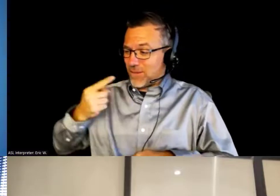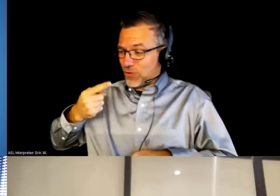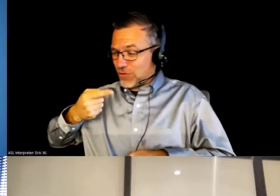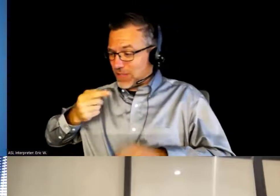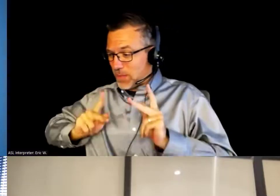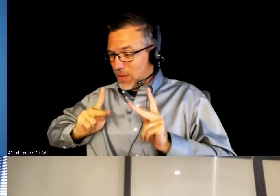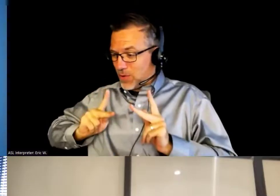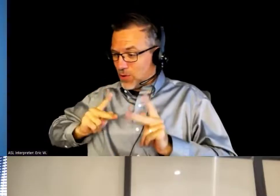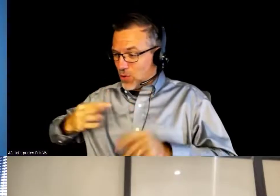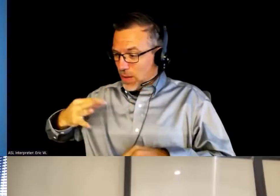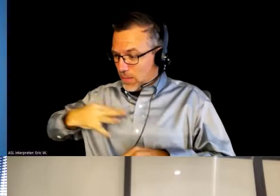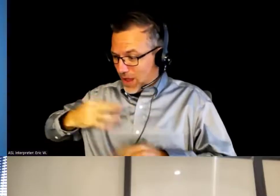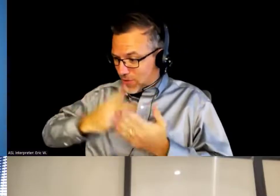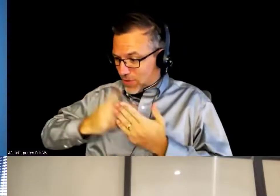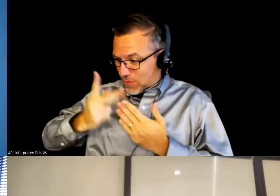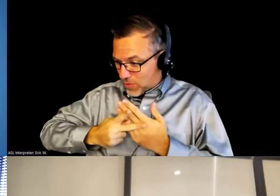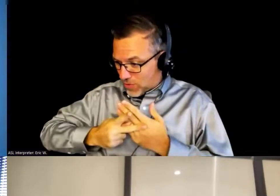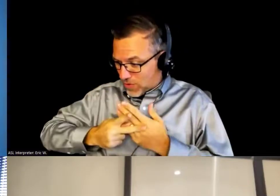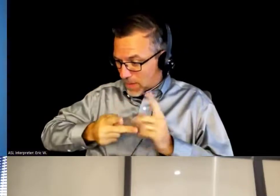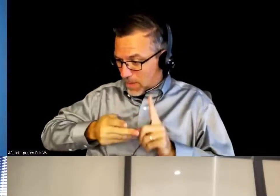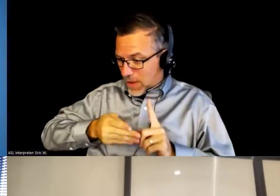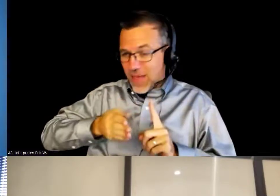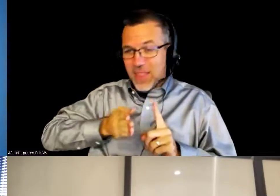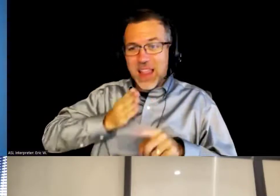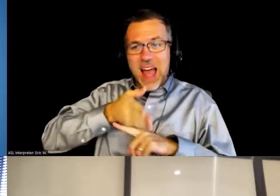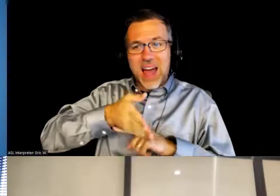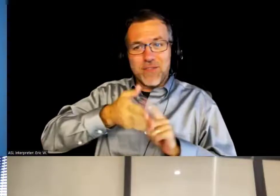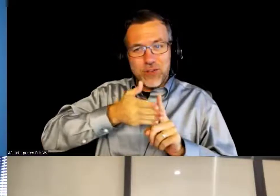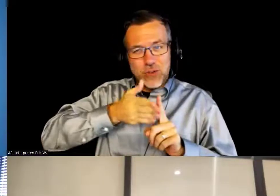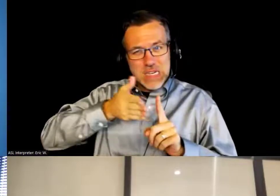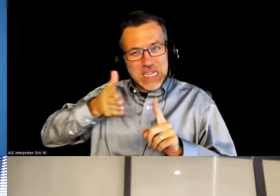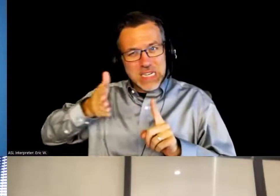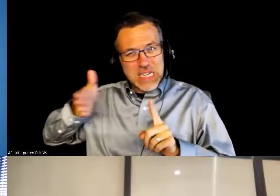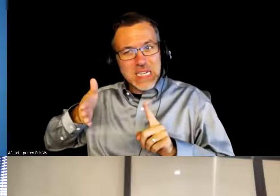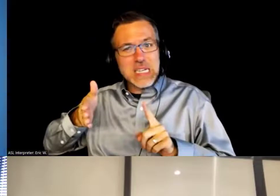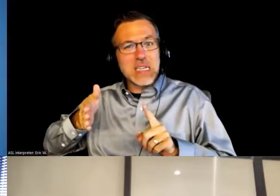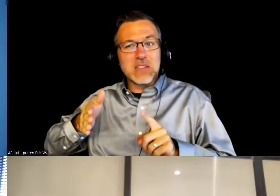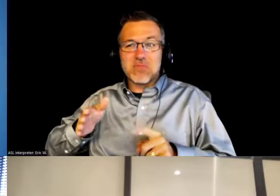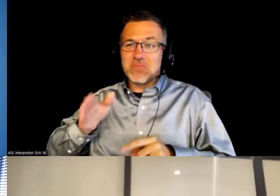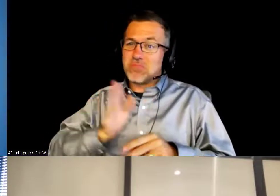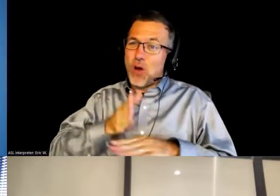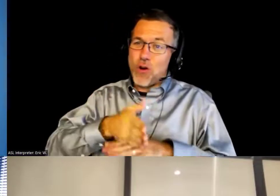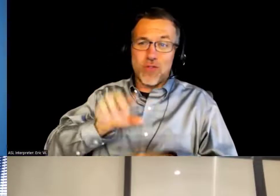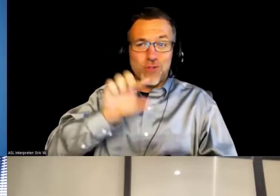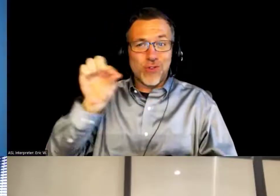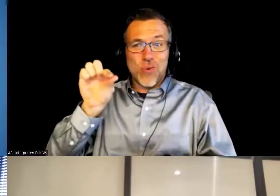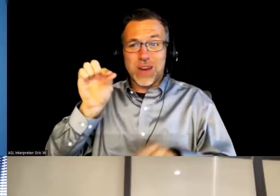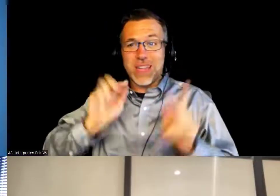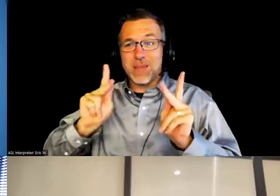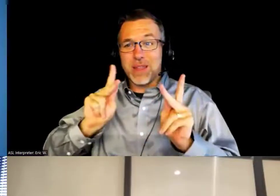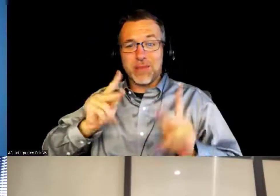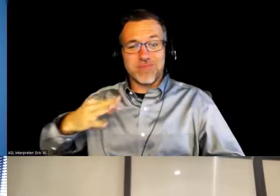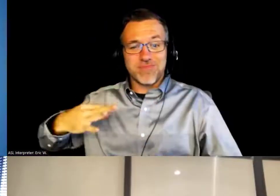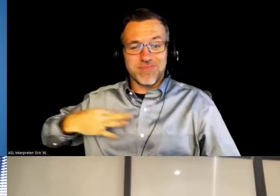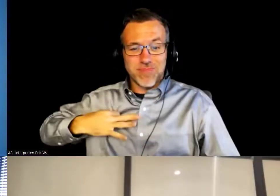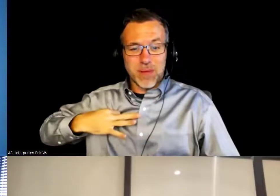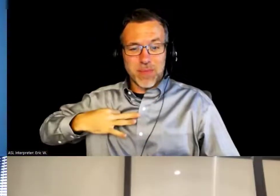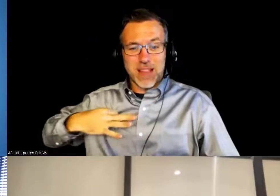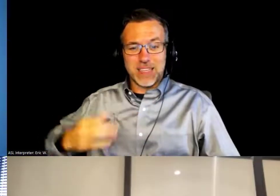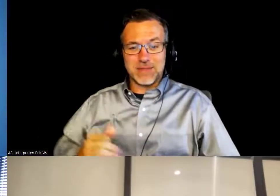and then after that, I don't know, over 20 now. Omar McCrimmon: Oh, very good, very good. Ismail Ahmed: Yeah.